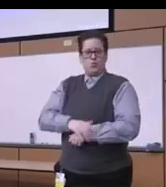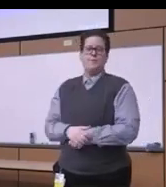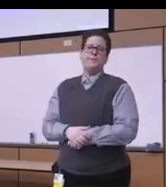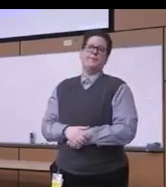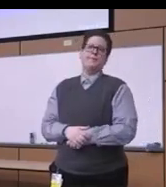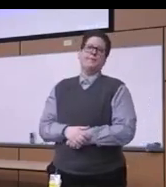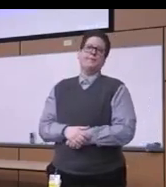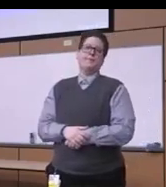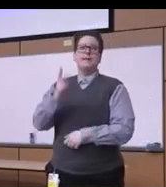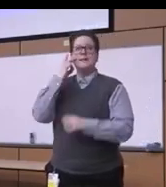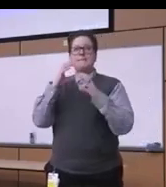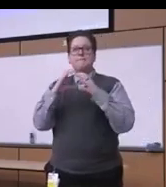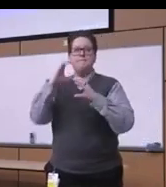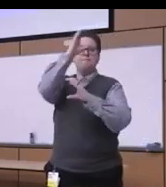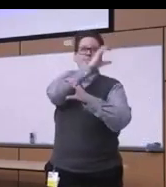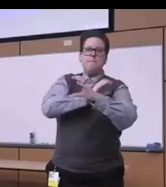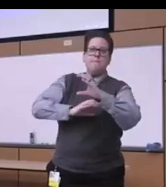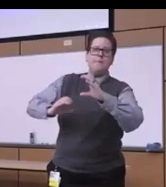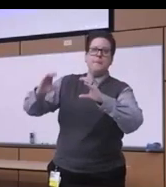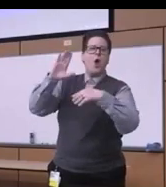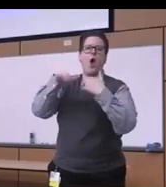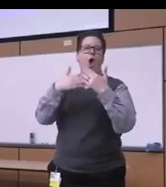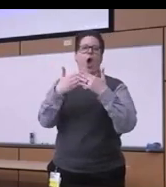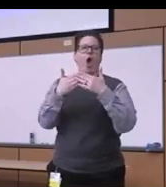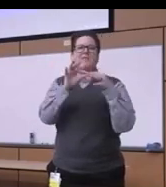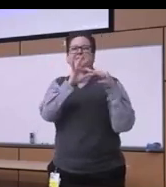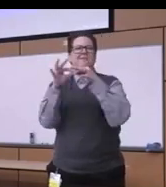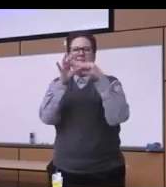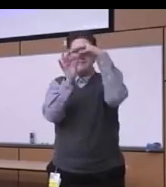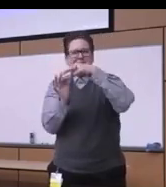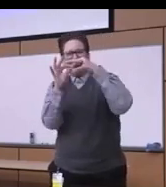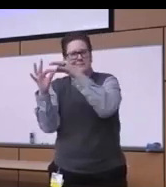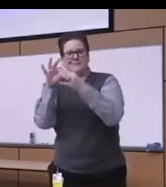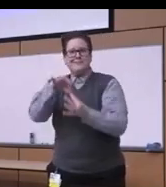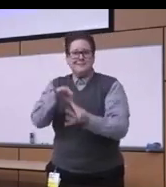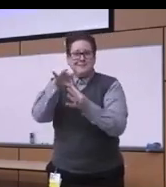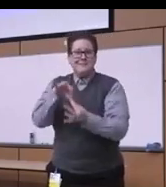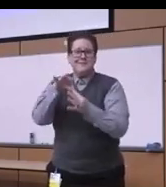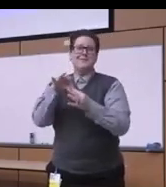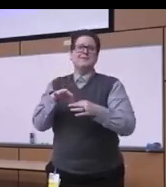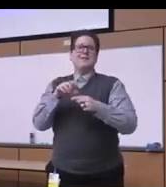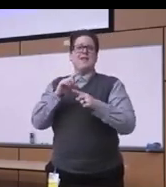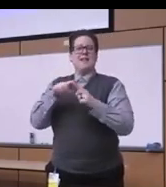see all these kind of really intertwined really uh social determinants that I've discussed before